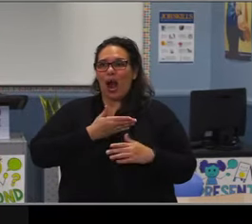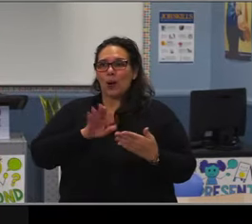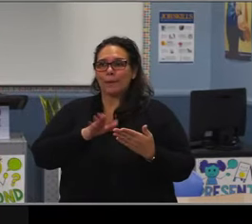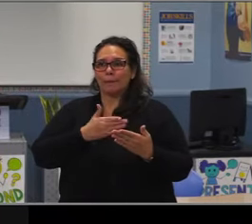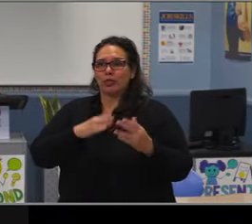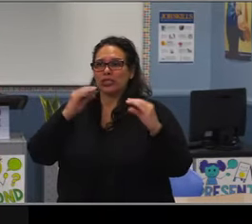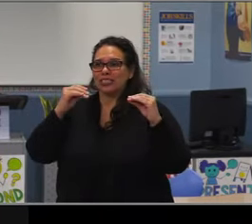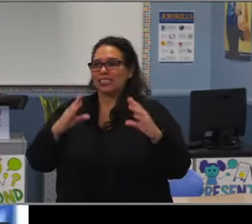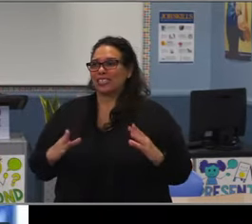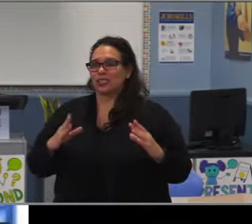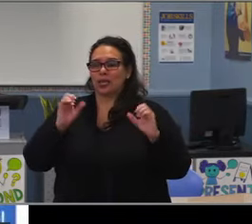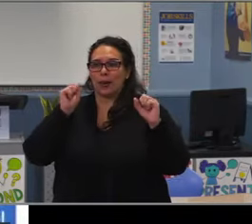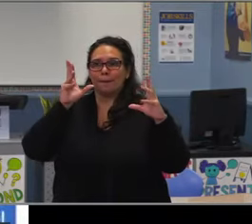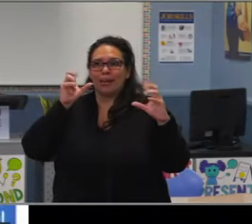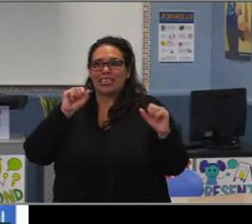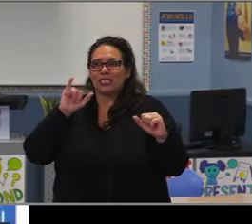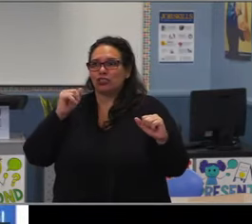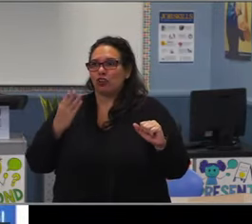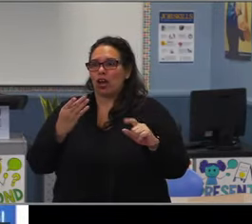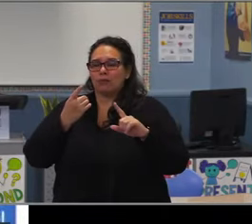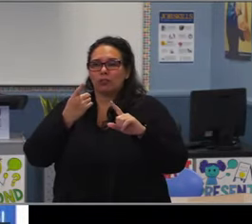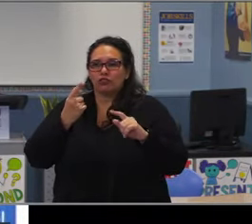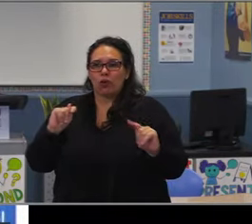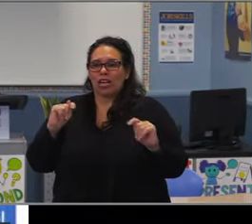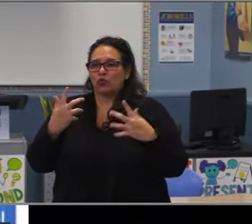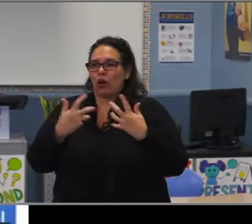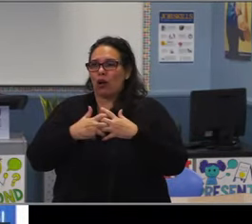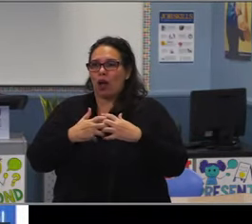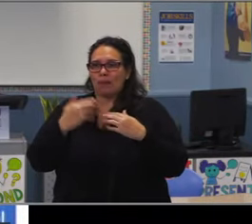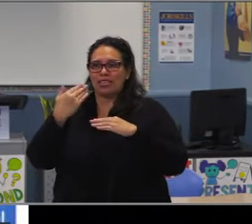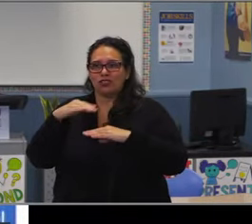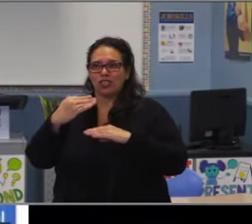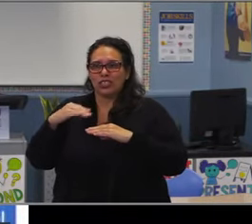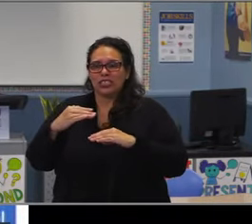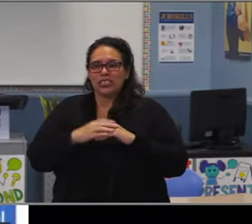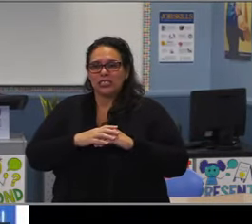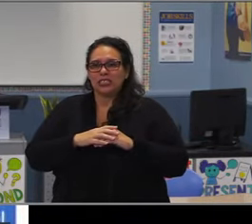Chris question, you mentioned some of the difficulty